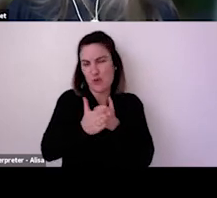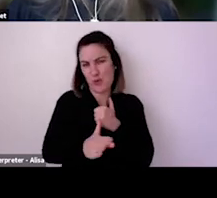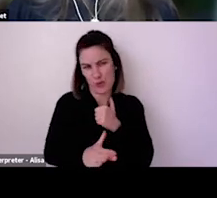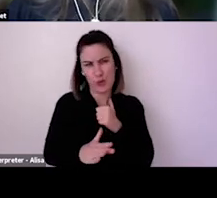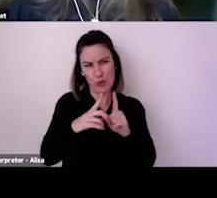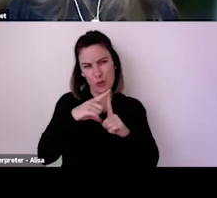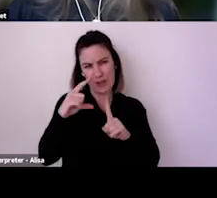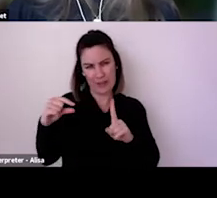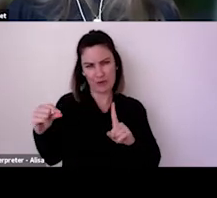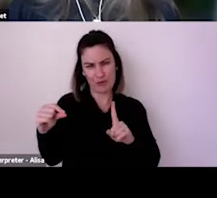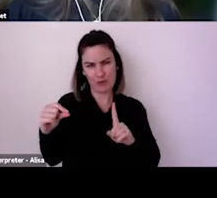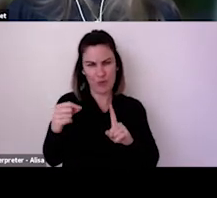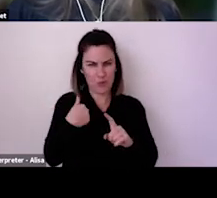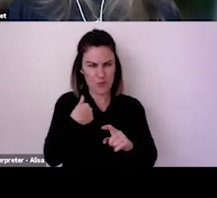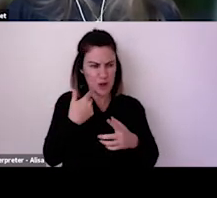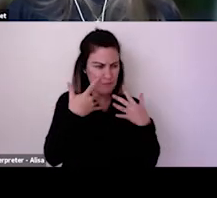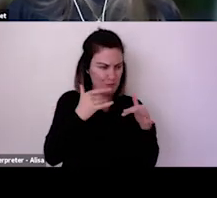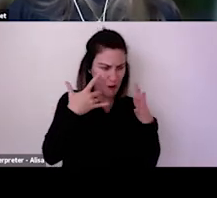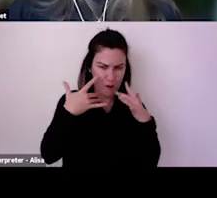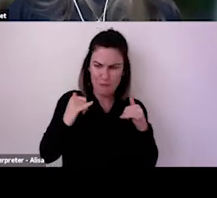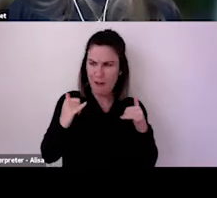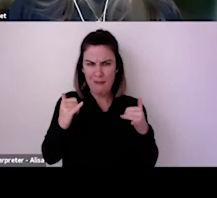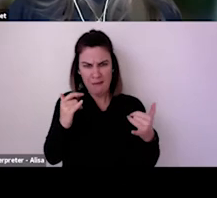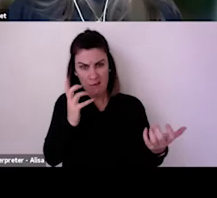not come into its own but we just need to know about.